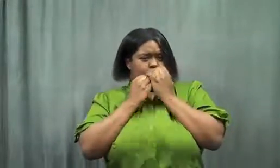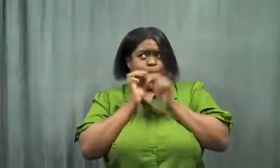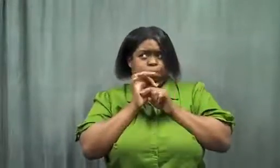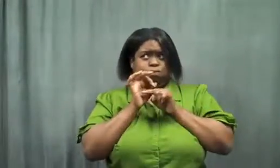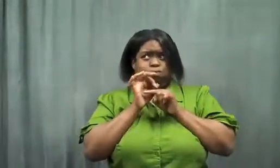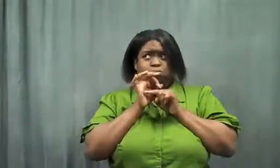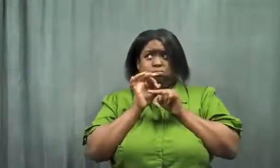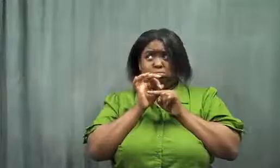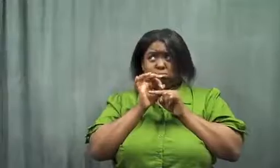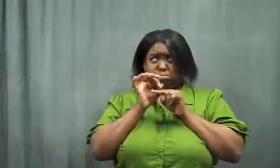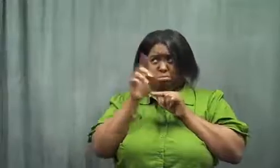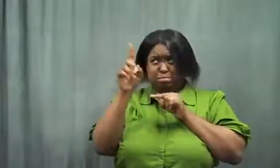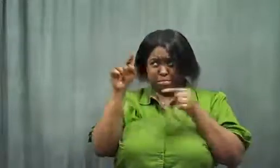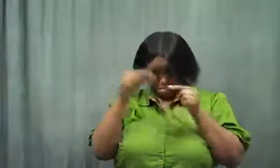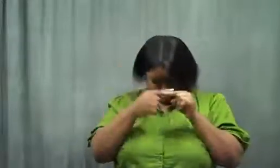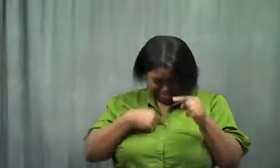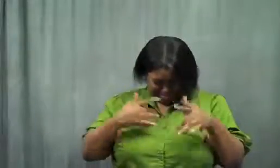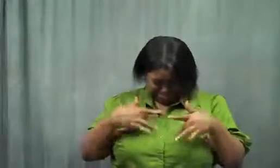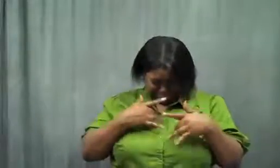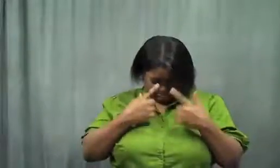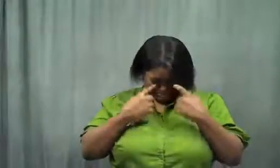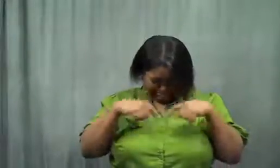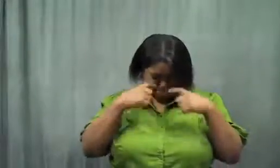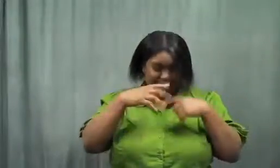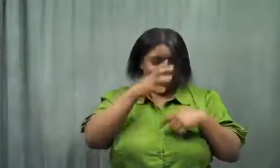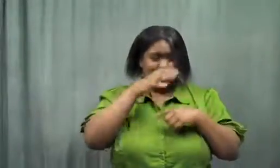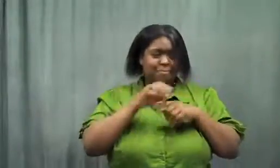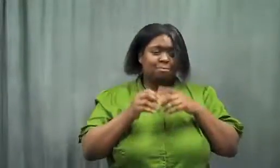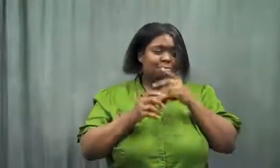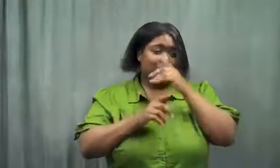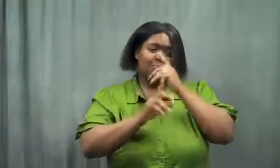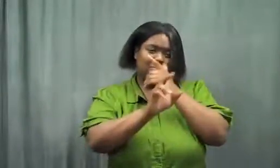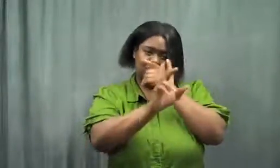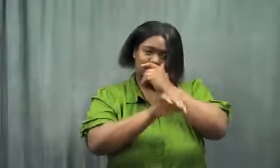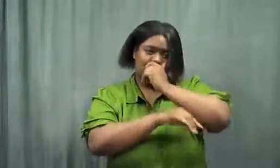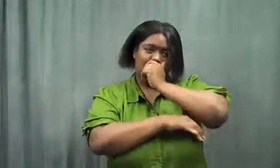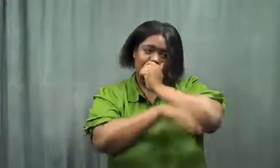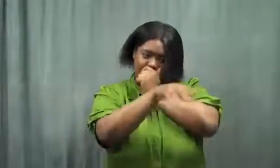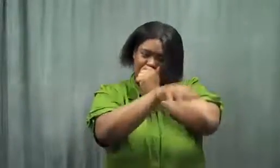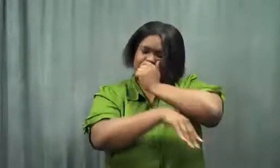That hurt my feelings, and I started to cry. Mom said, "It's ok, go on" while snickering.